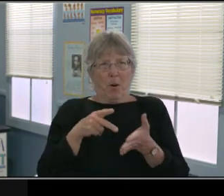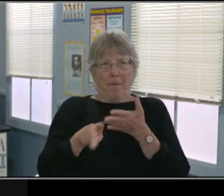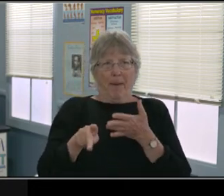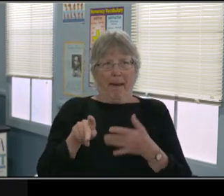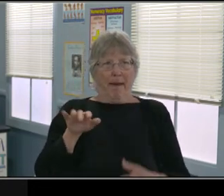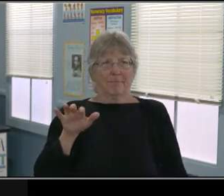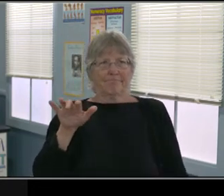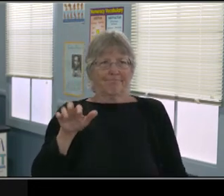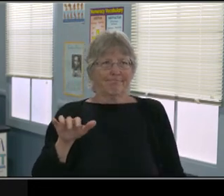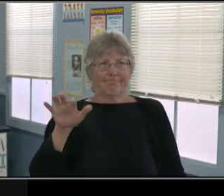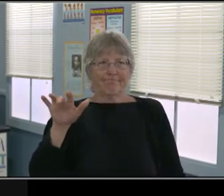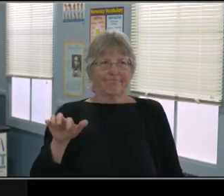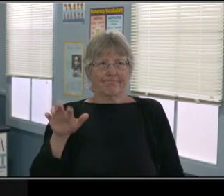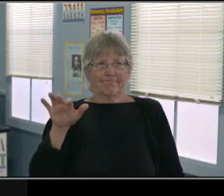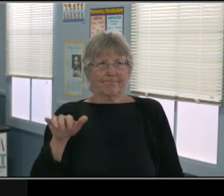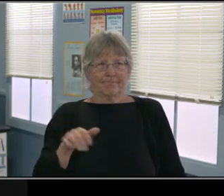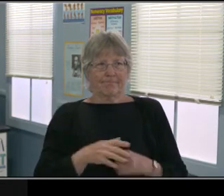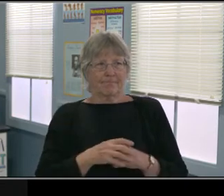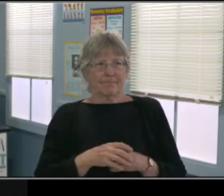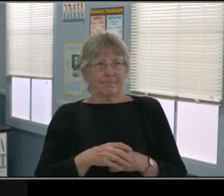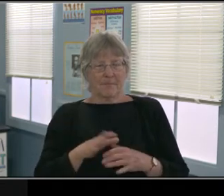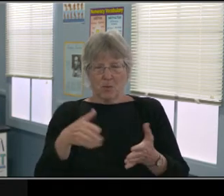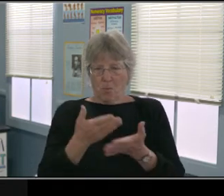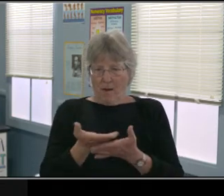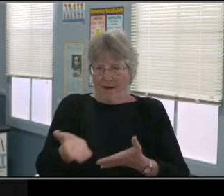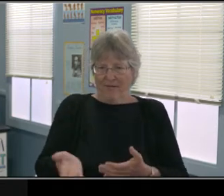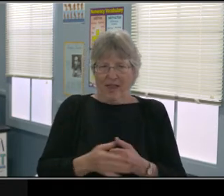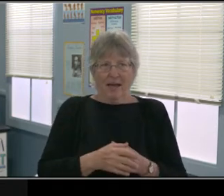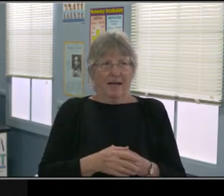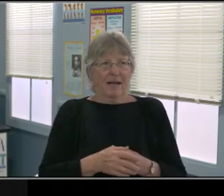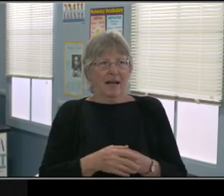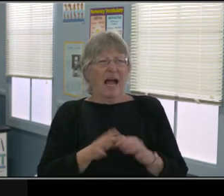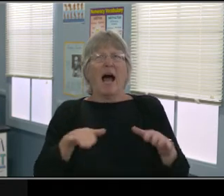Classrooms sometimes can limit your activity.